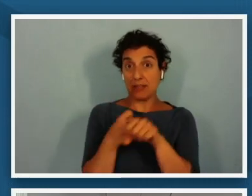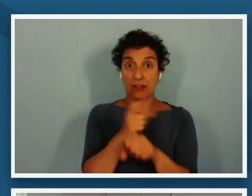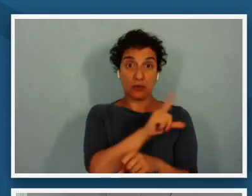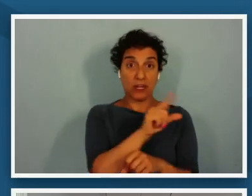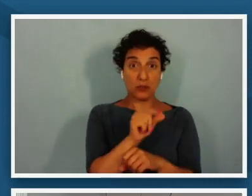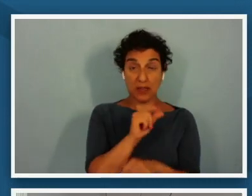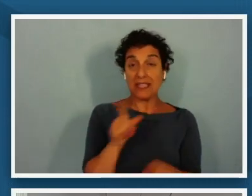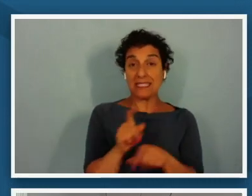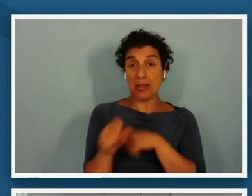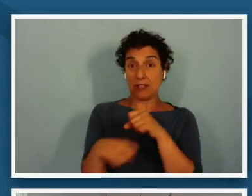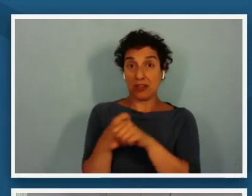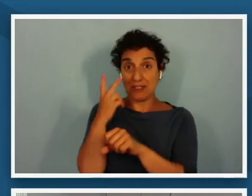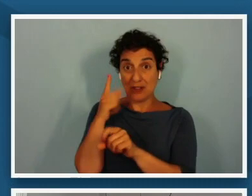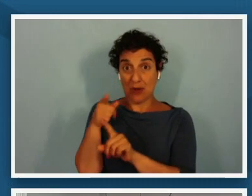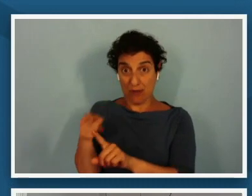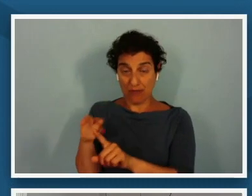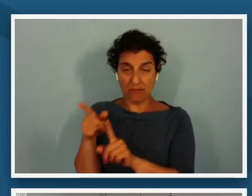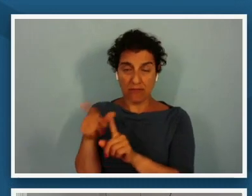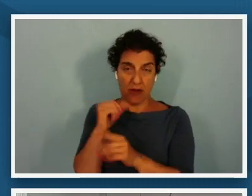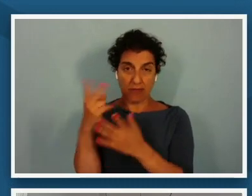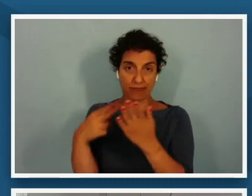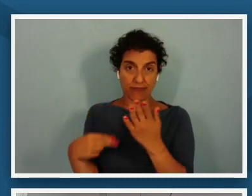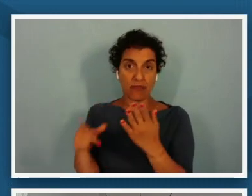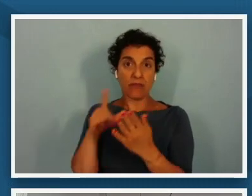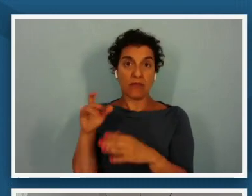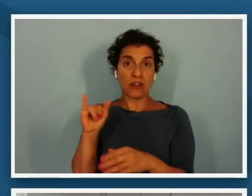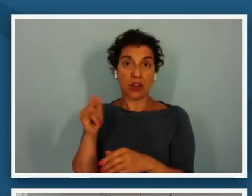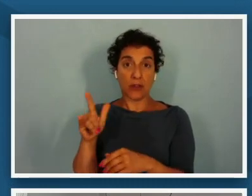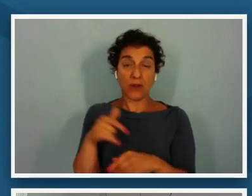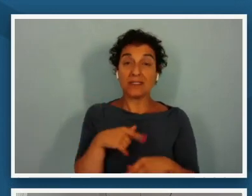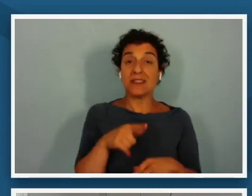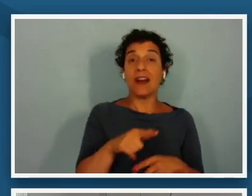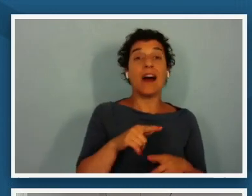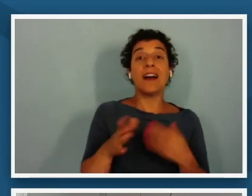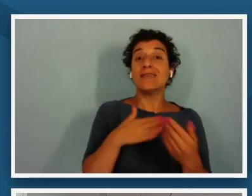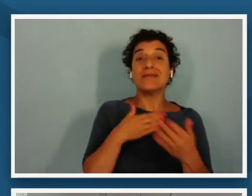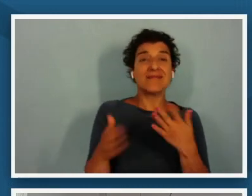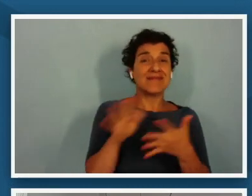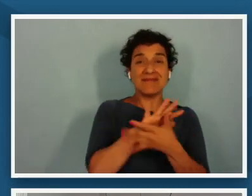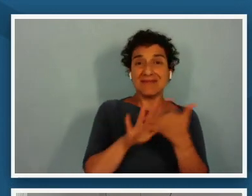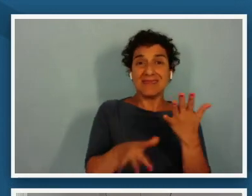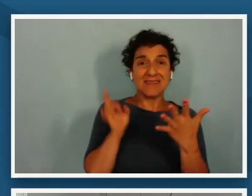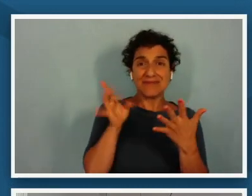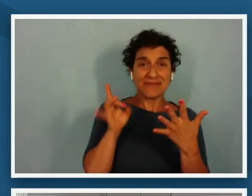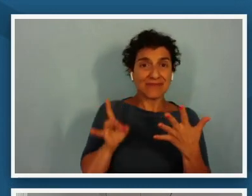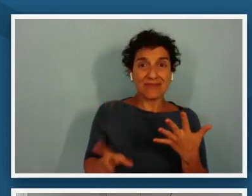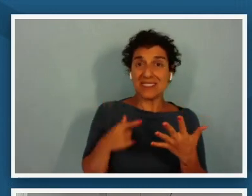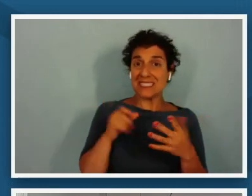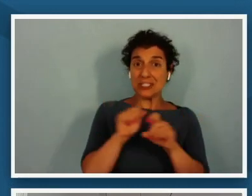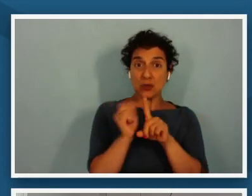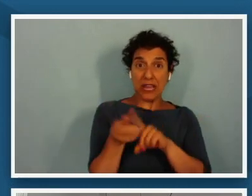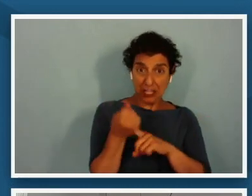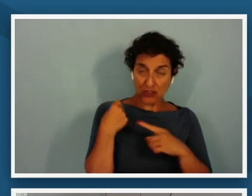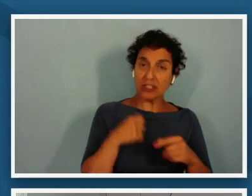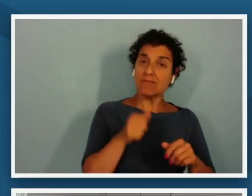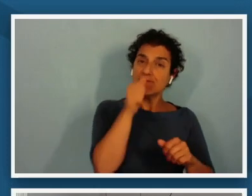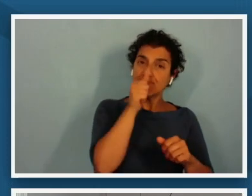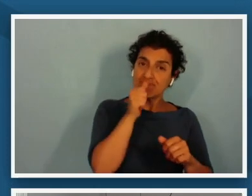despite these dire situations resilience among african americans and their